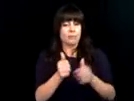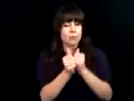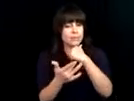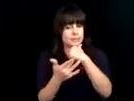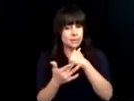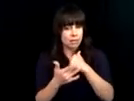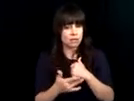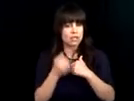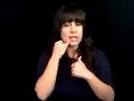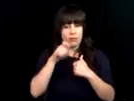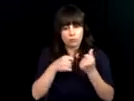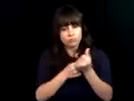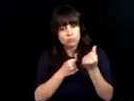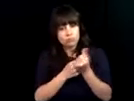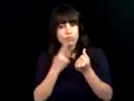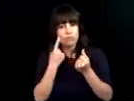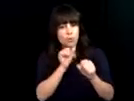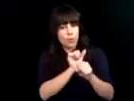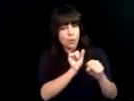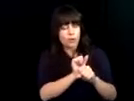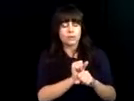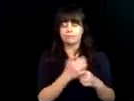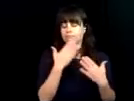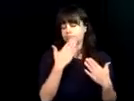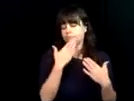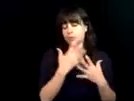successful. That includes retention, stepping up